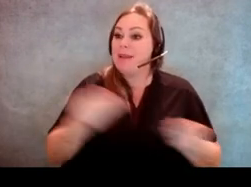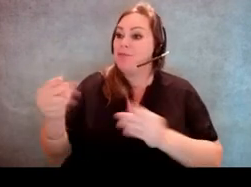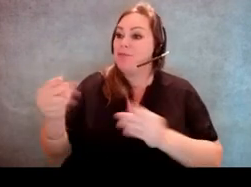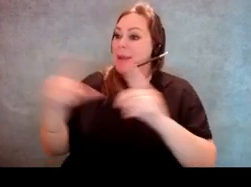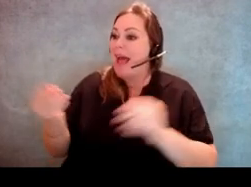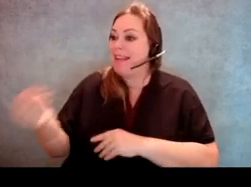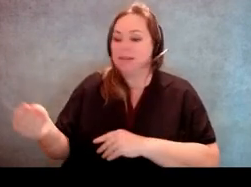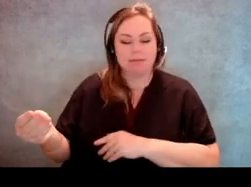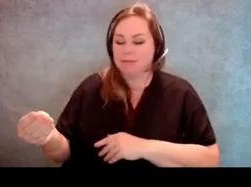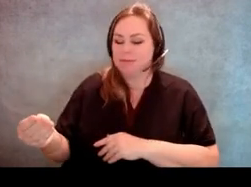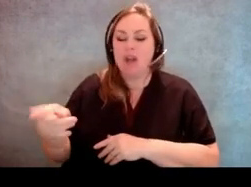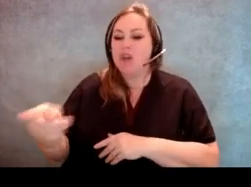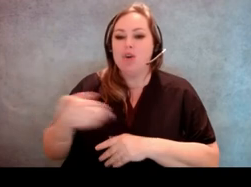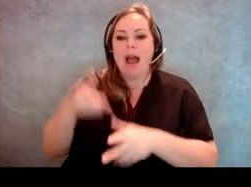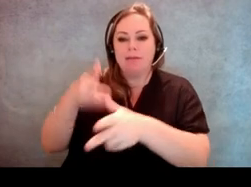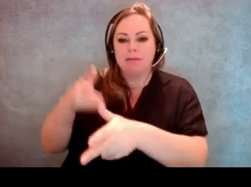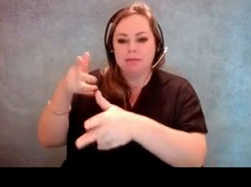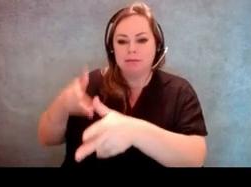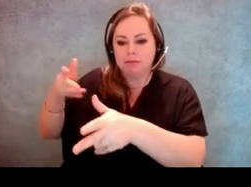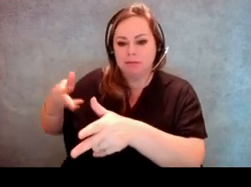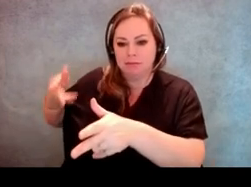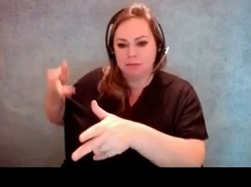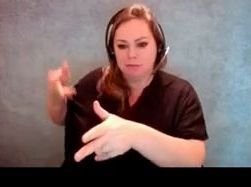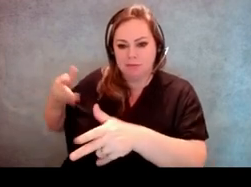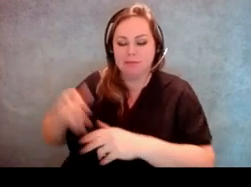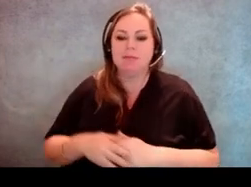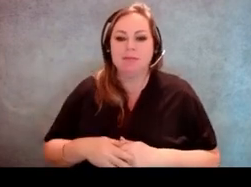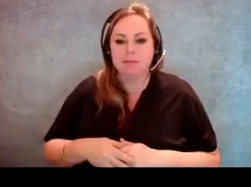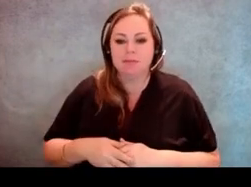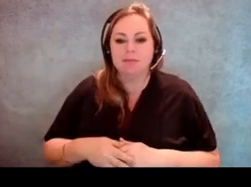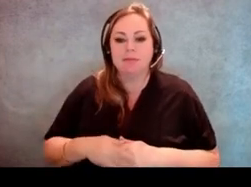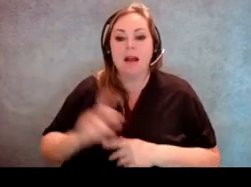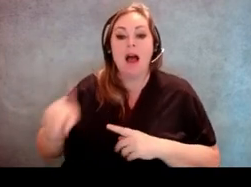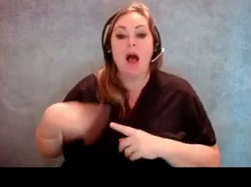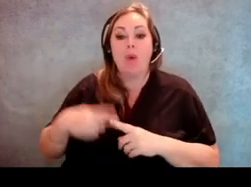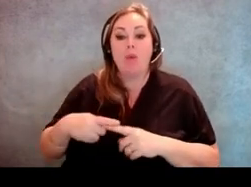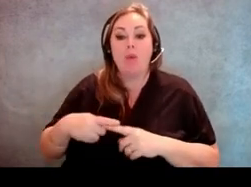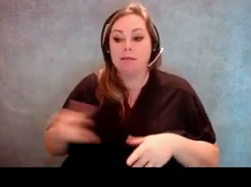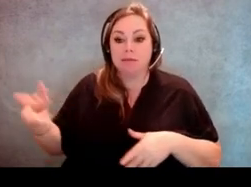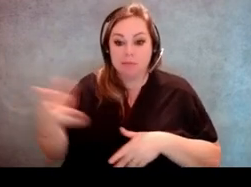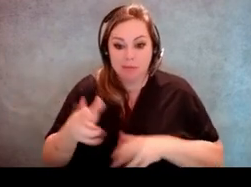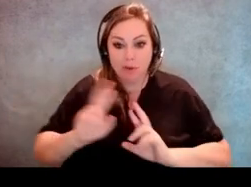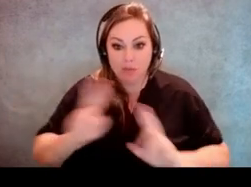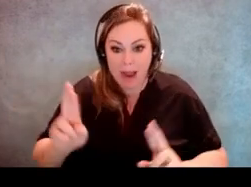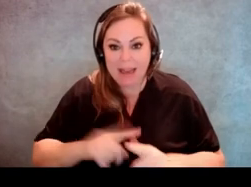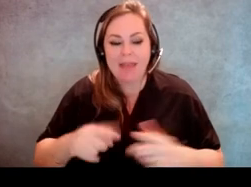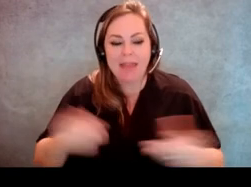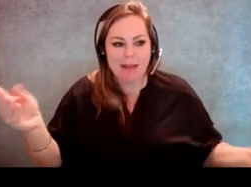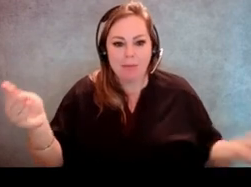You have a spot in line. So when that spot in line comes up, then the ballot will be brought out to you and you can cast your ballot.